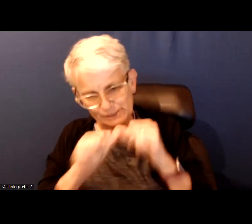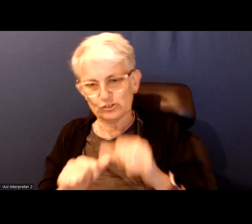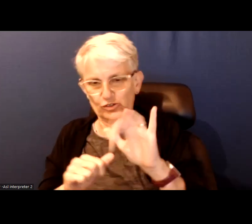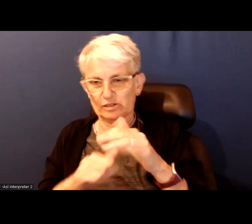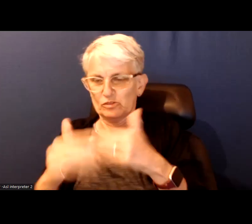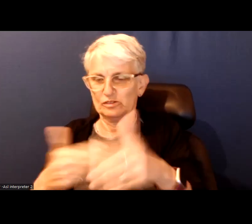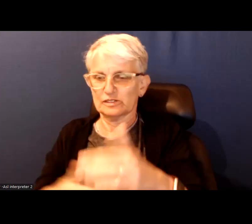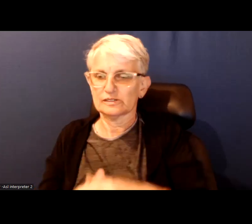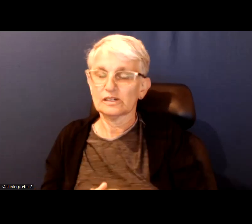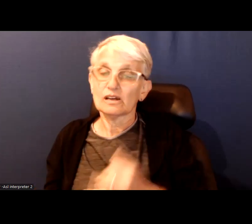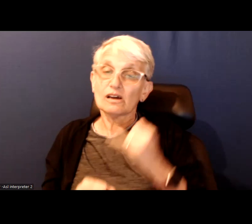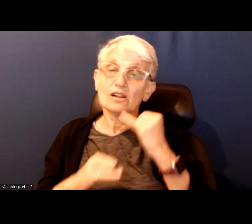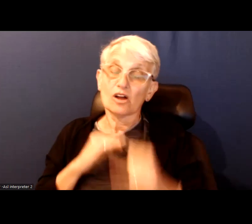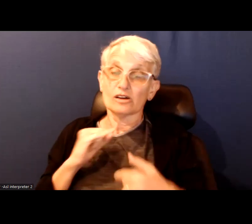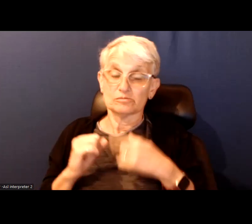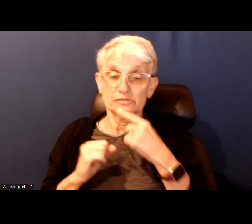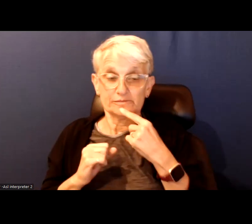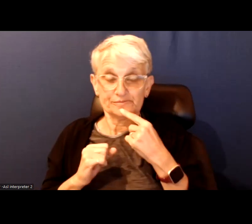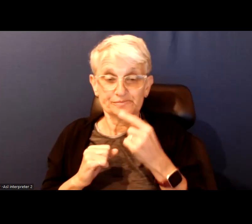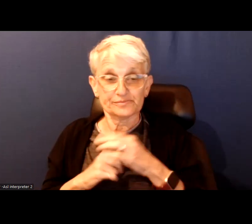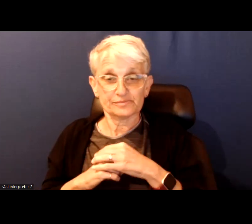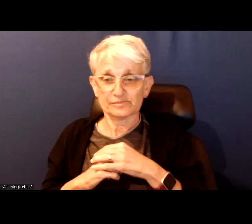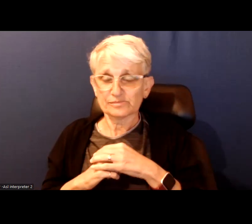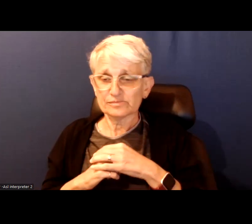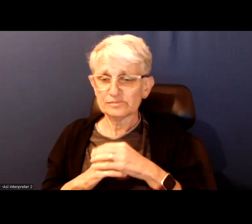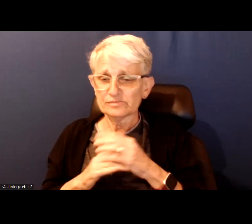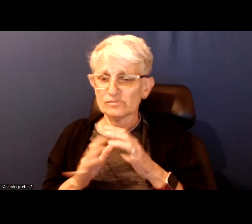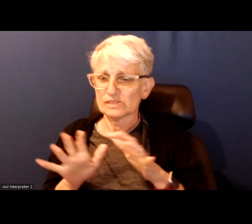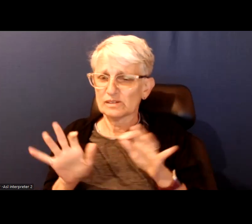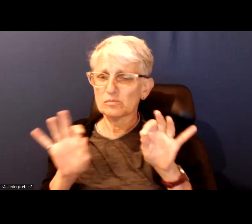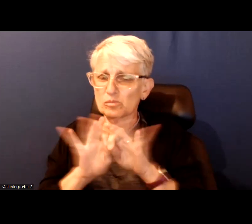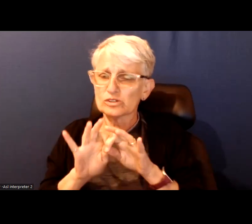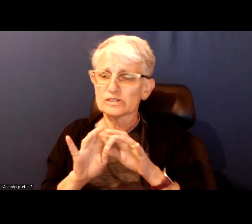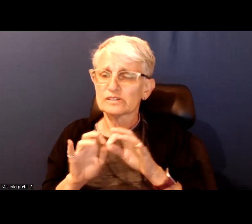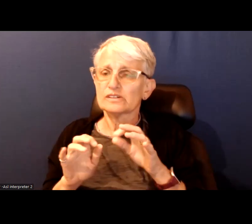And finally I will say it is really important to recognize that when we are talking about